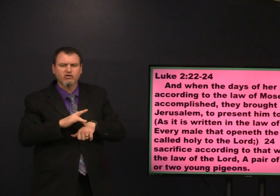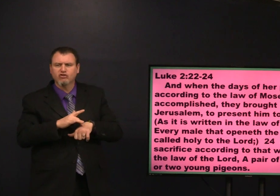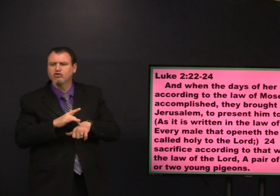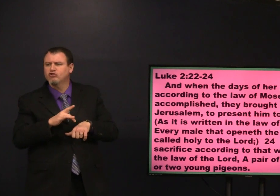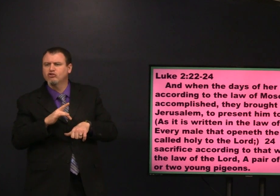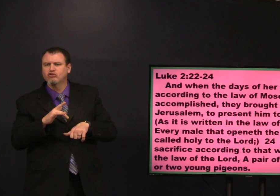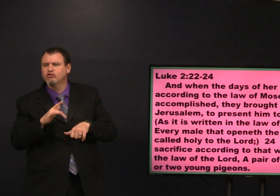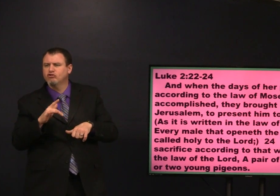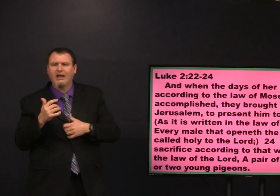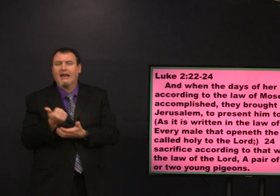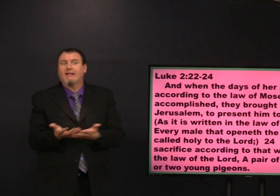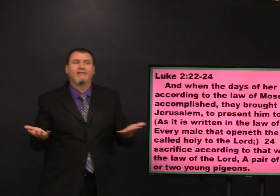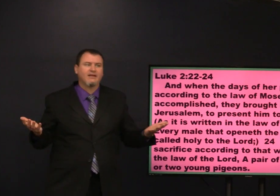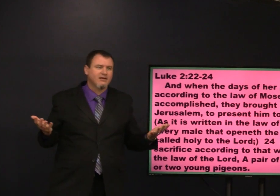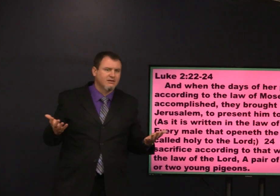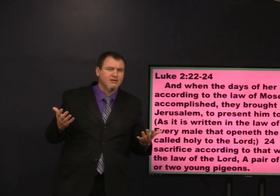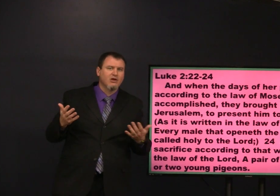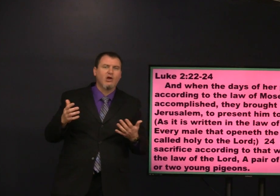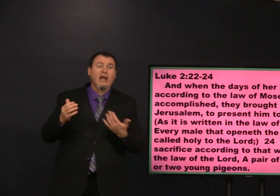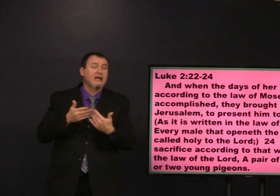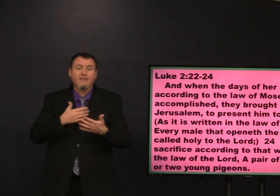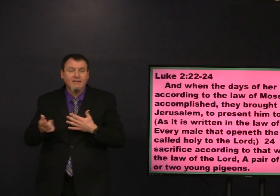it's like seven days or something like that or